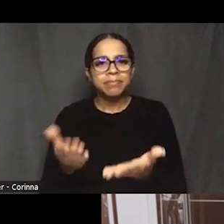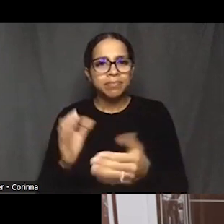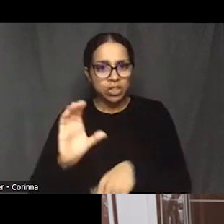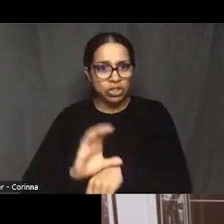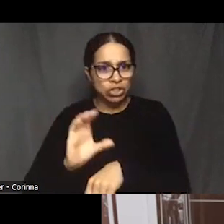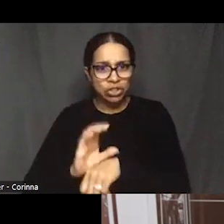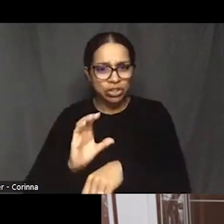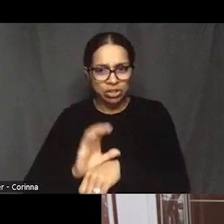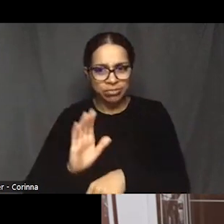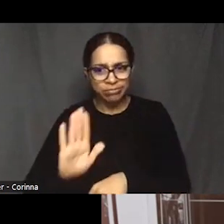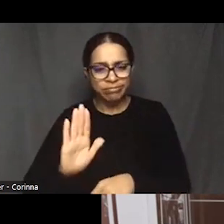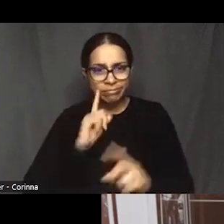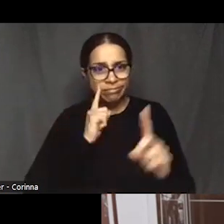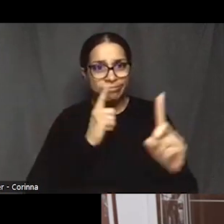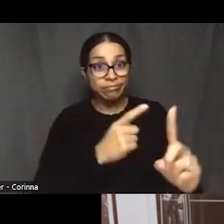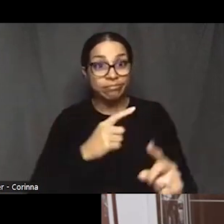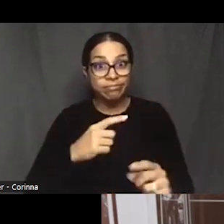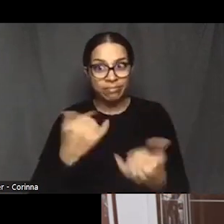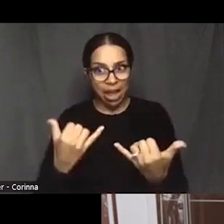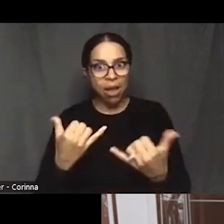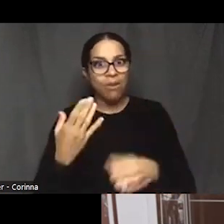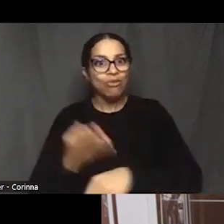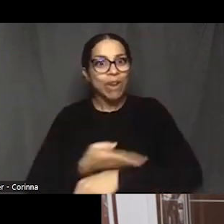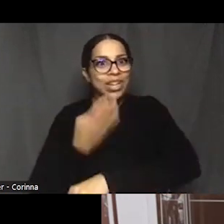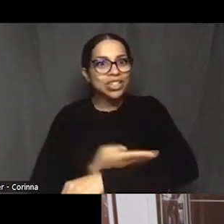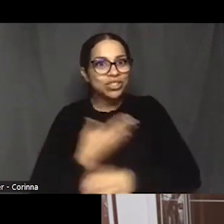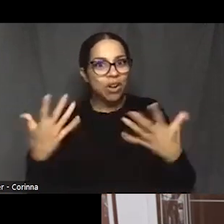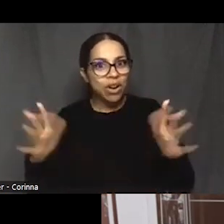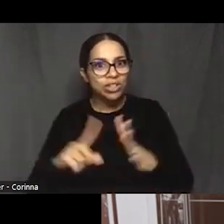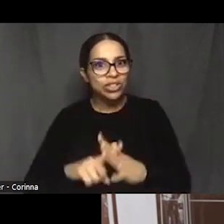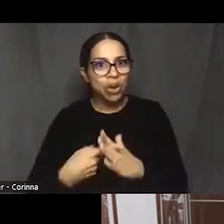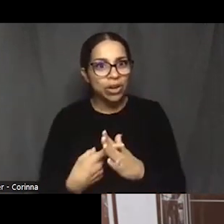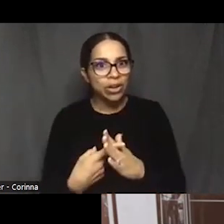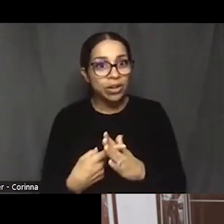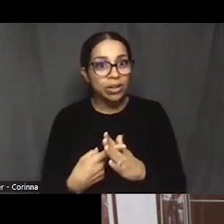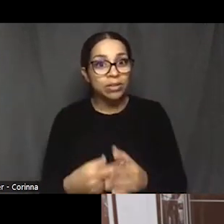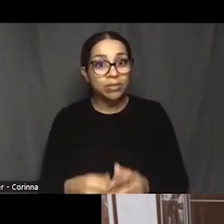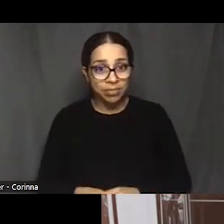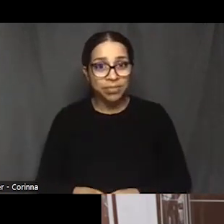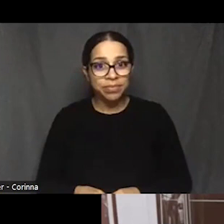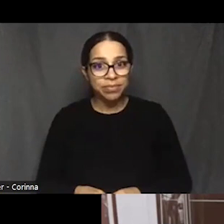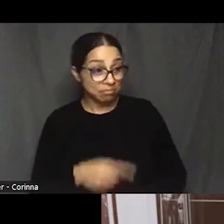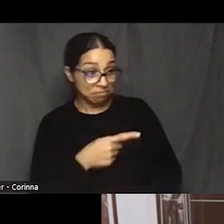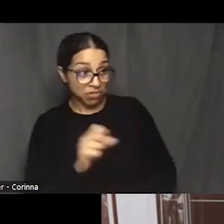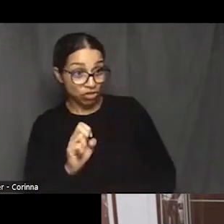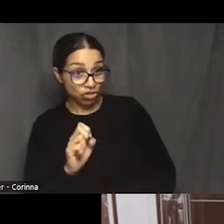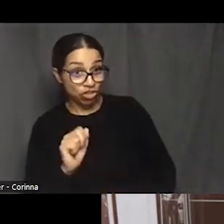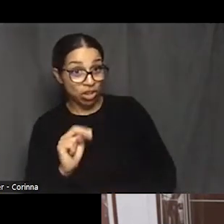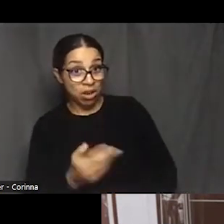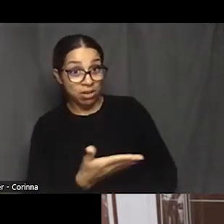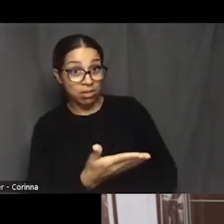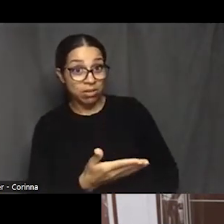that the renovations have started. So anyone taking any that's a veterans piece is very interesting.